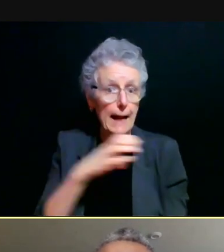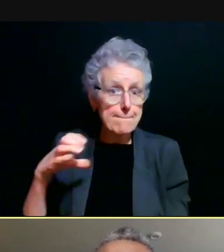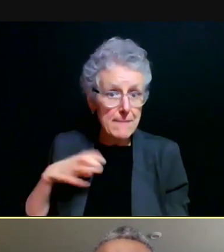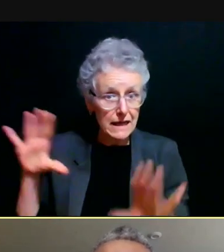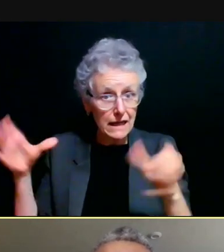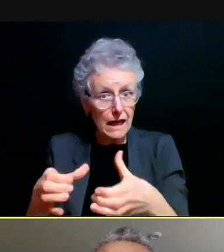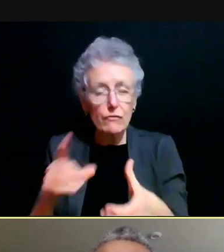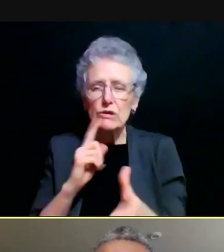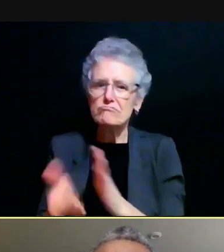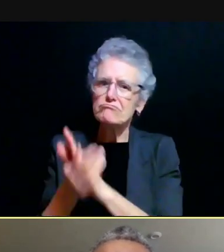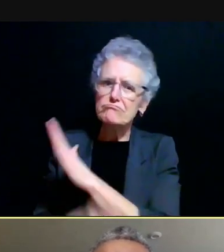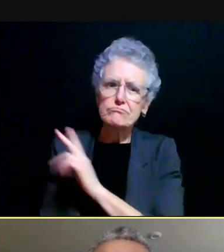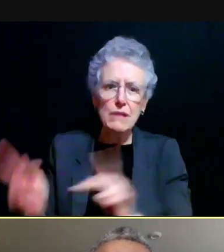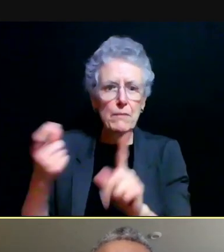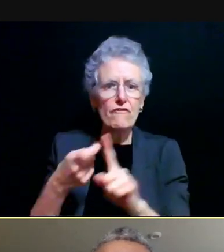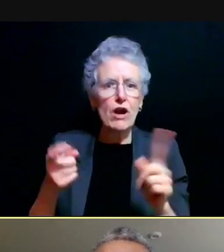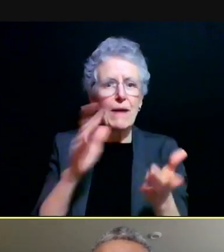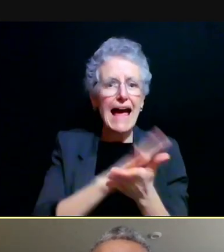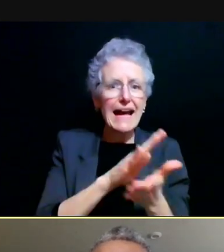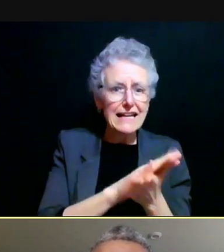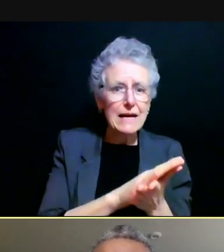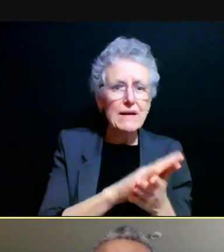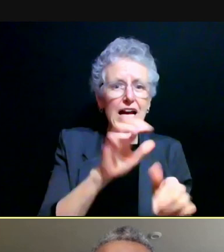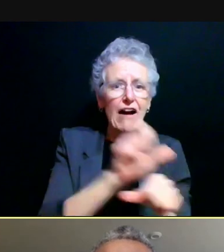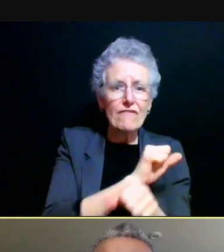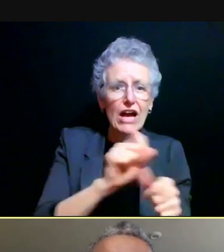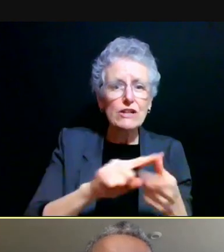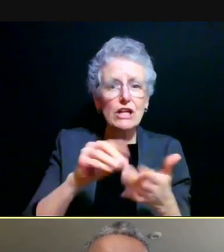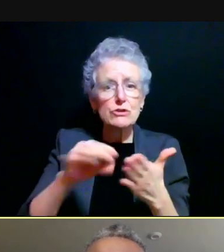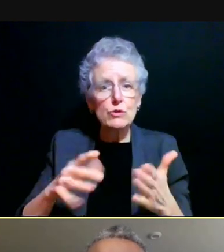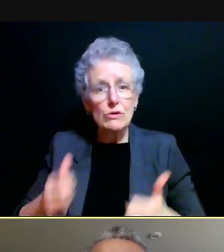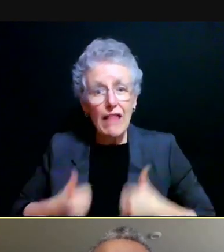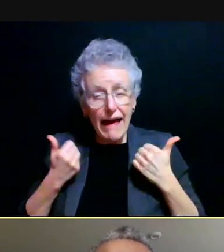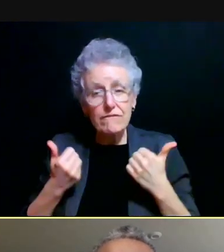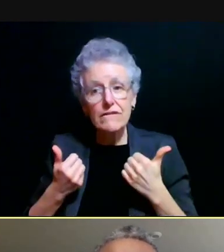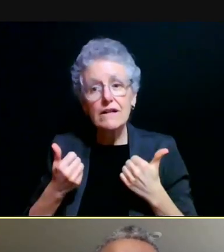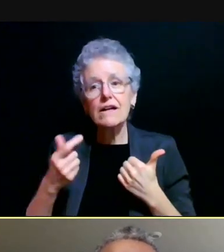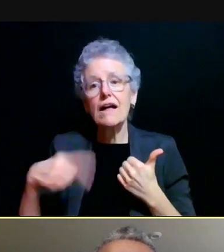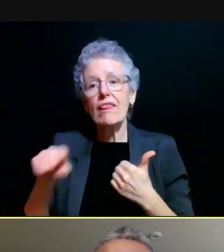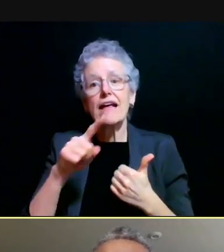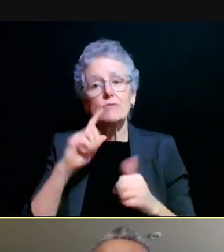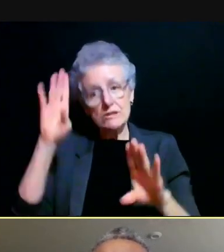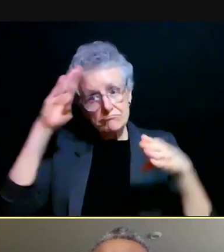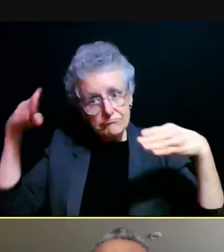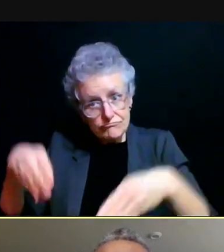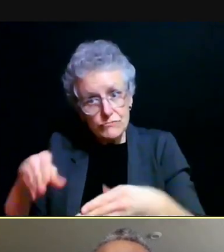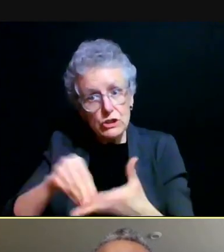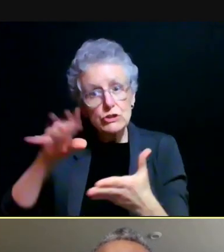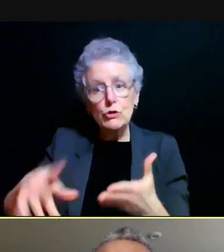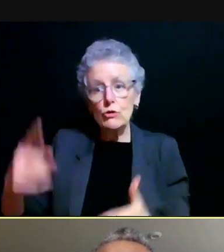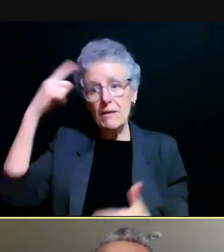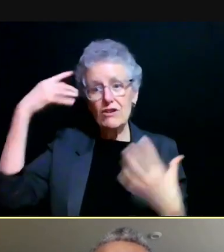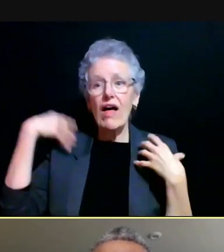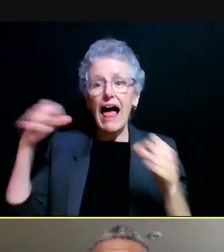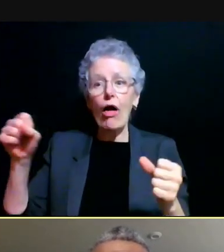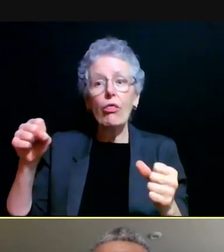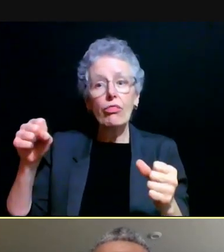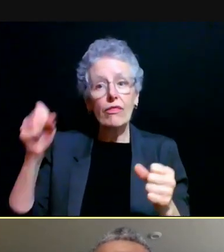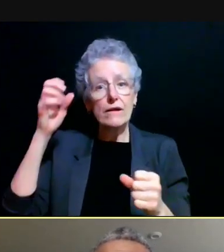from Academic Affairs and Student Life. And that group has got the Student Mental Health Innovation Approaches Committee.